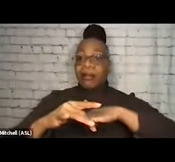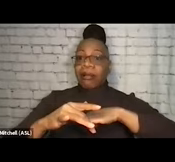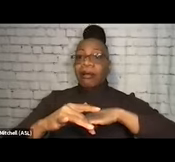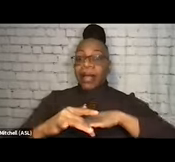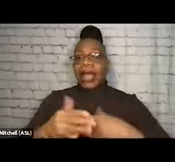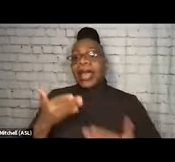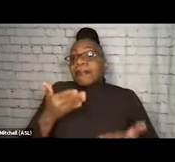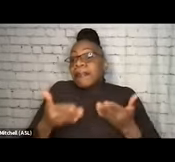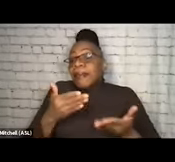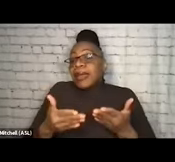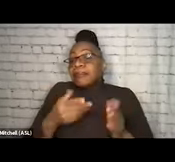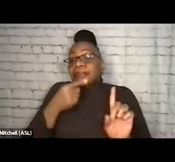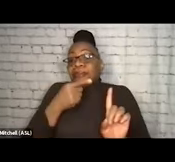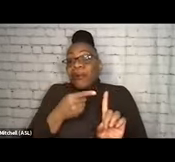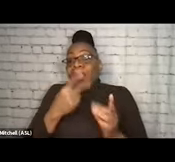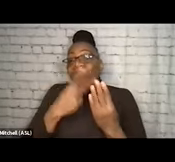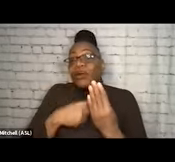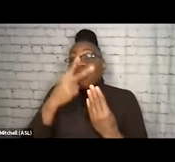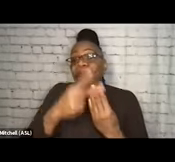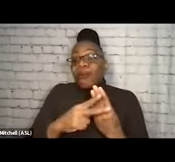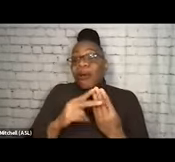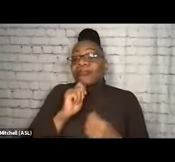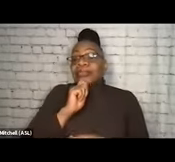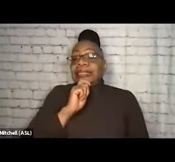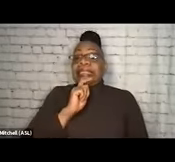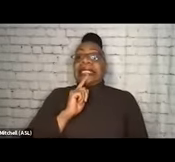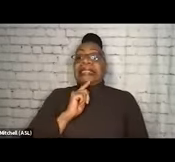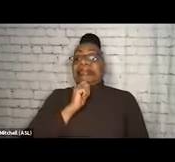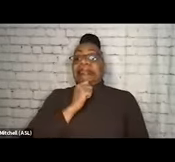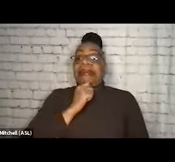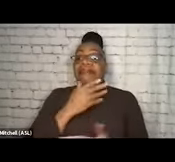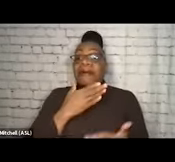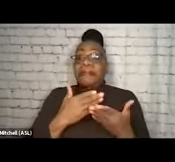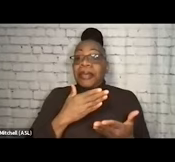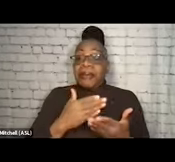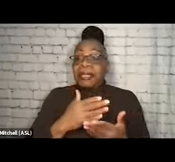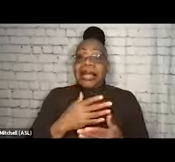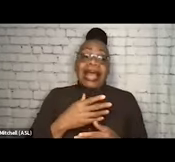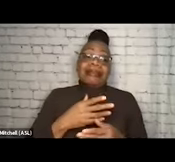that programs suffer from a bit of a misnomer. Maybe bad marketing. A needle exchange can offer so much,